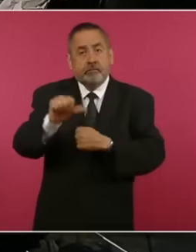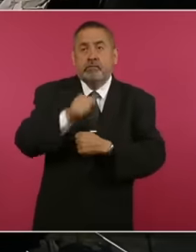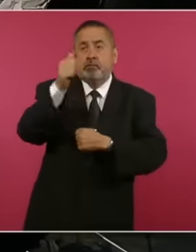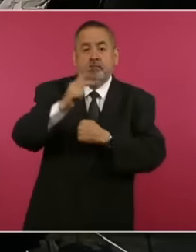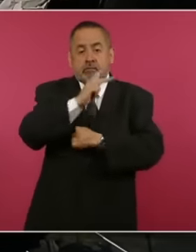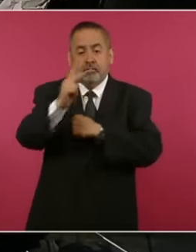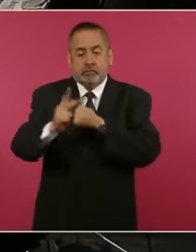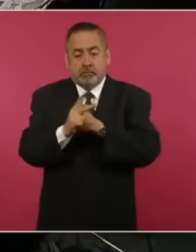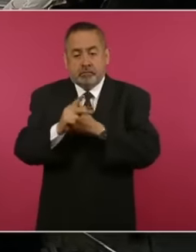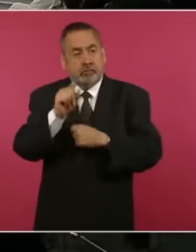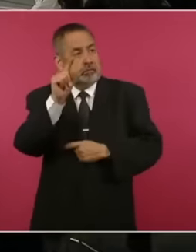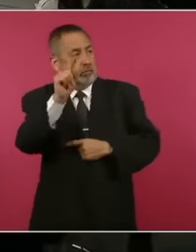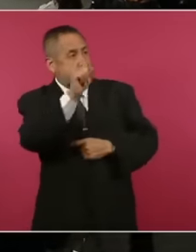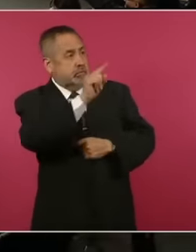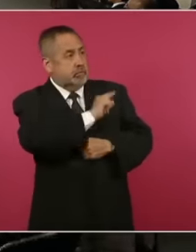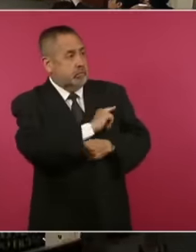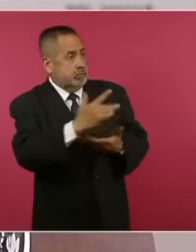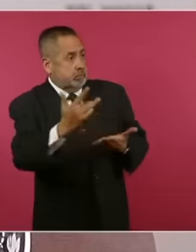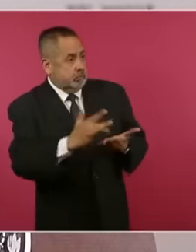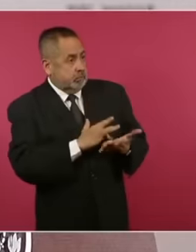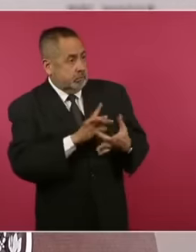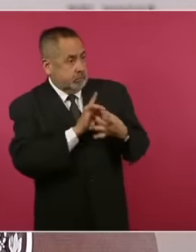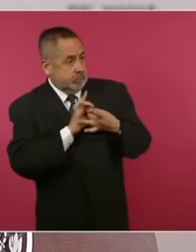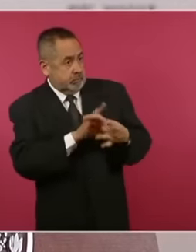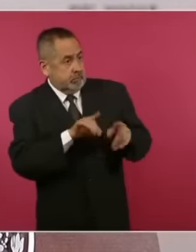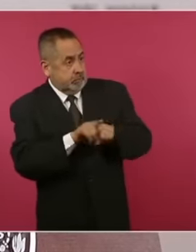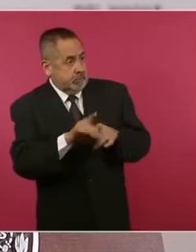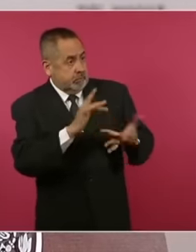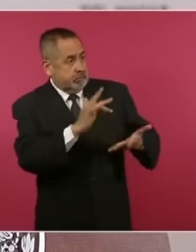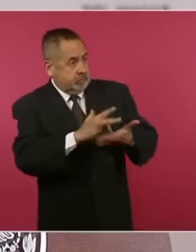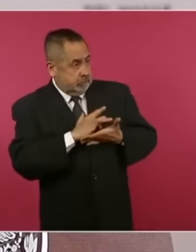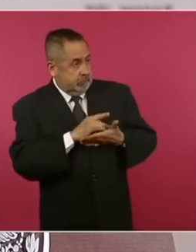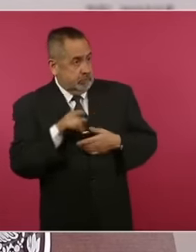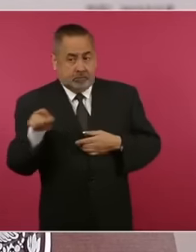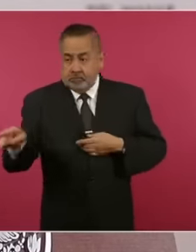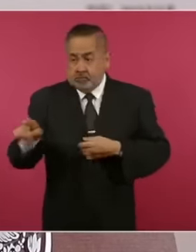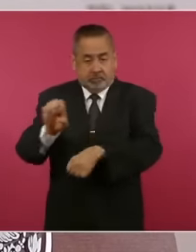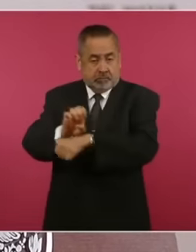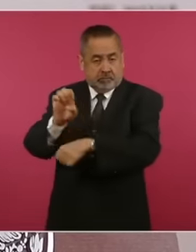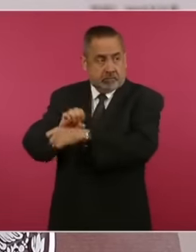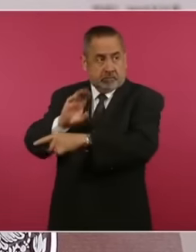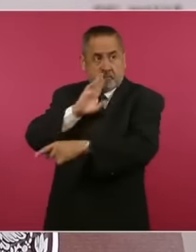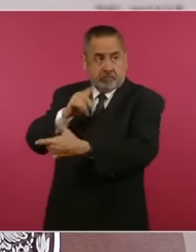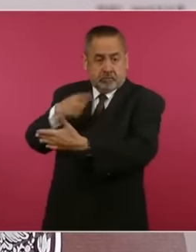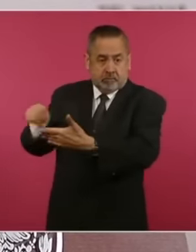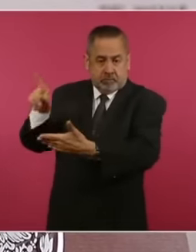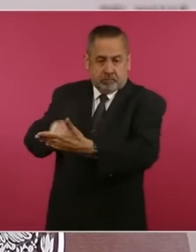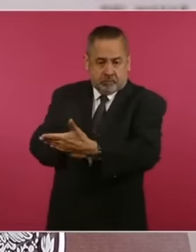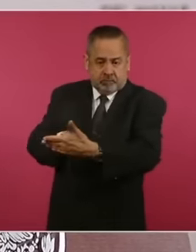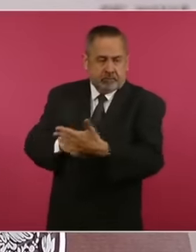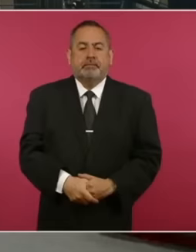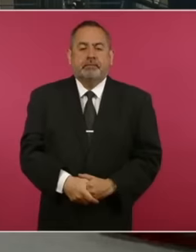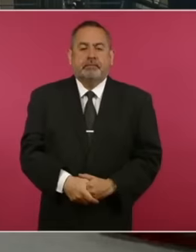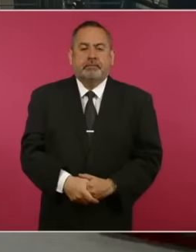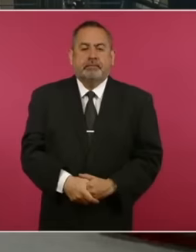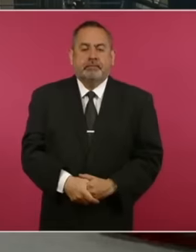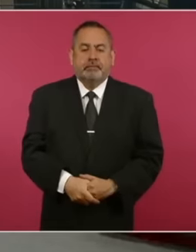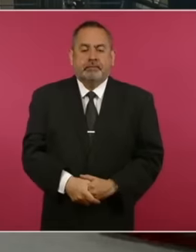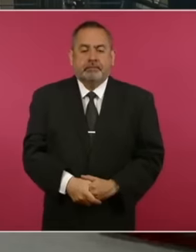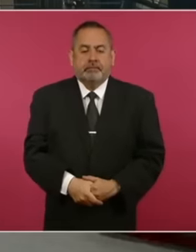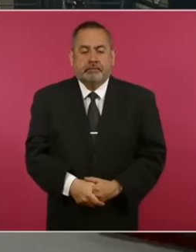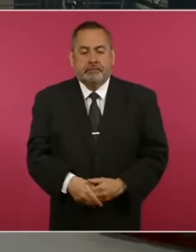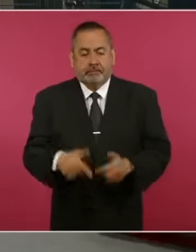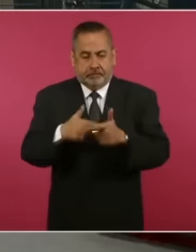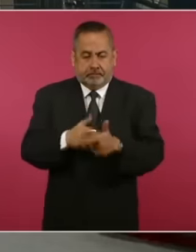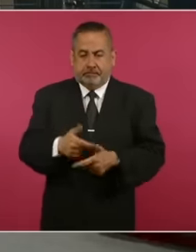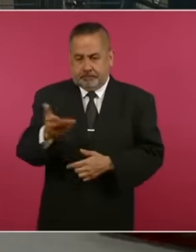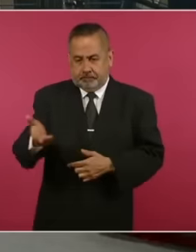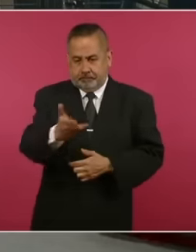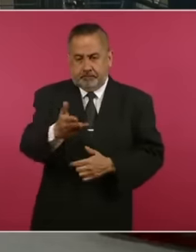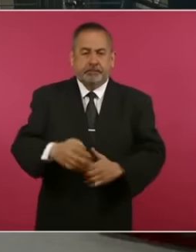of other brother countries that this is what has been happening we will not continue there. okay